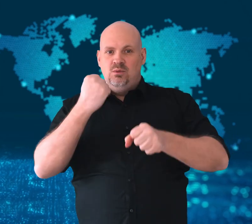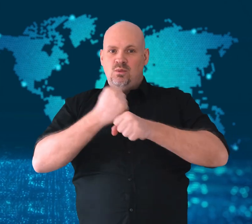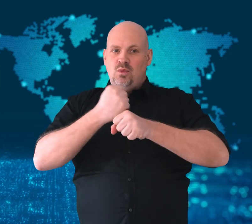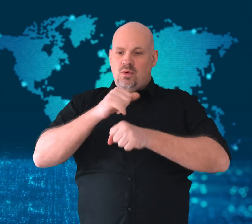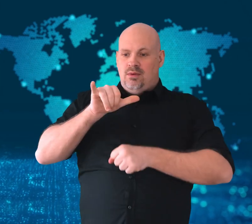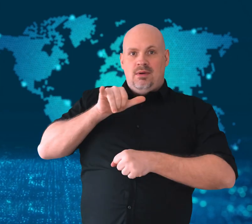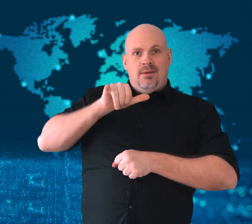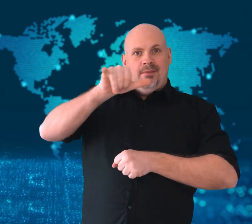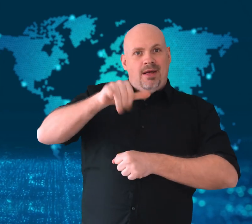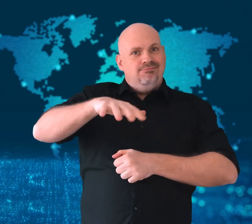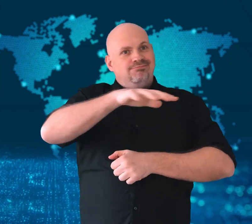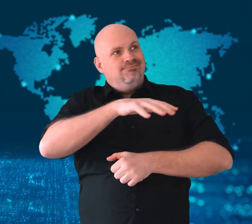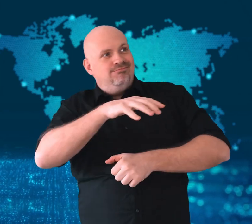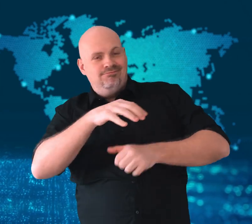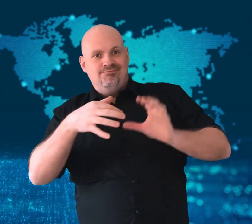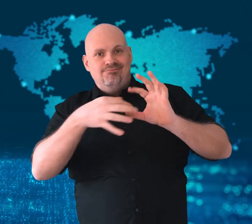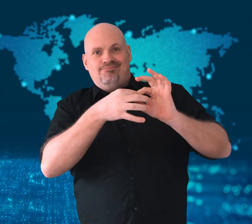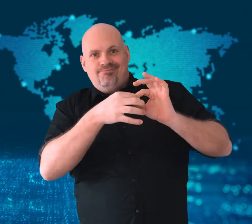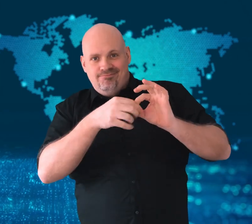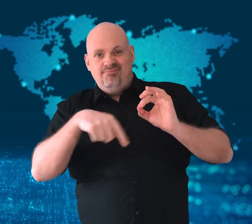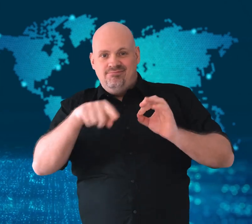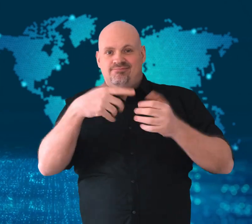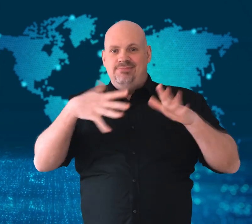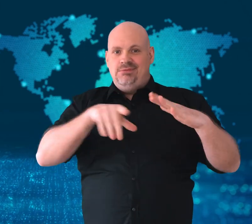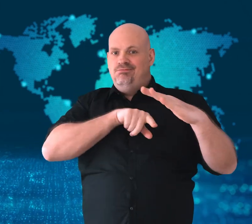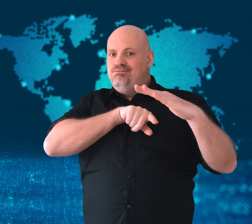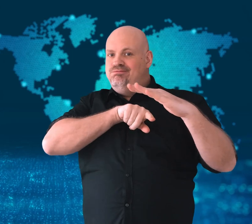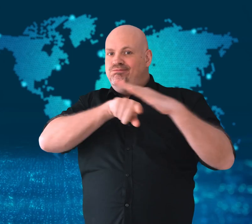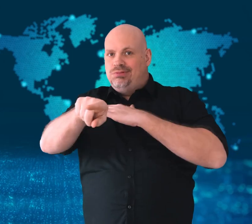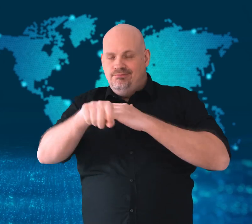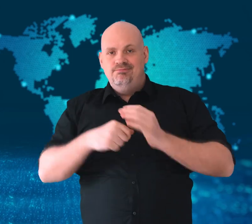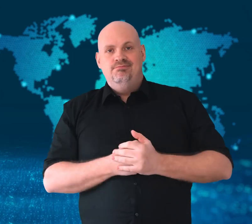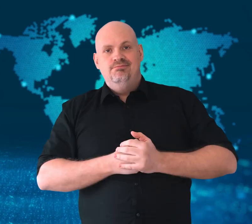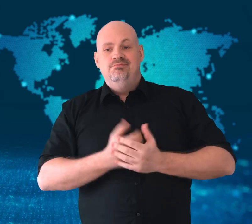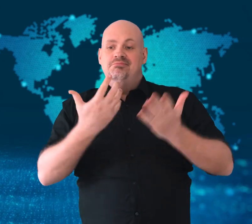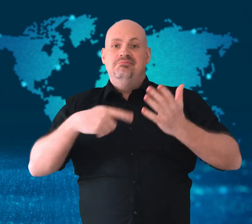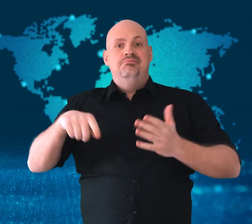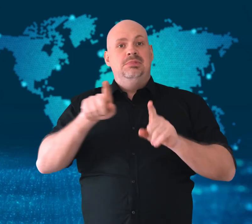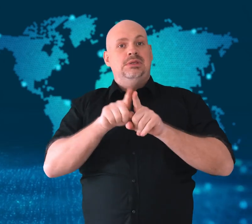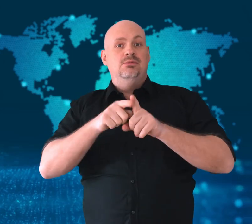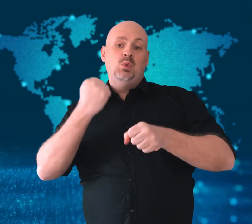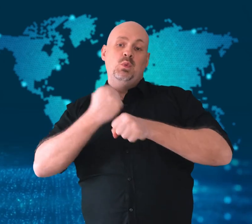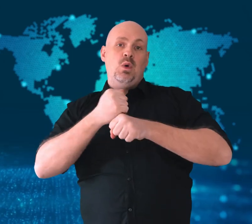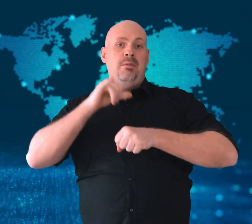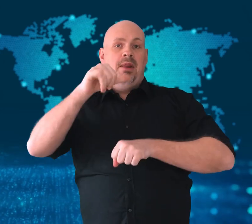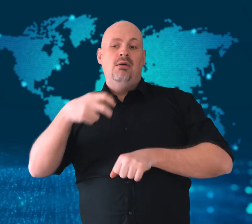it appears 16 airline technicians found a way to escape,